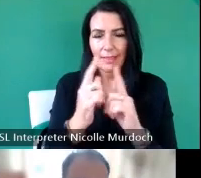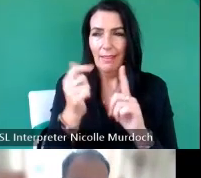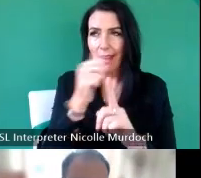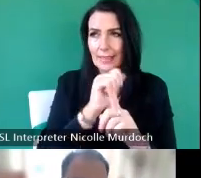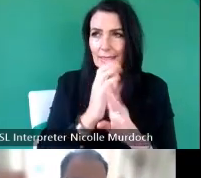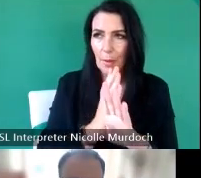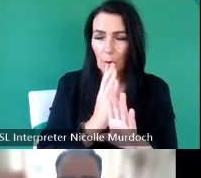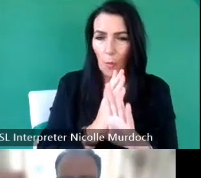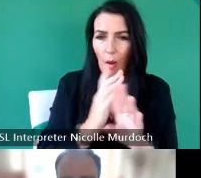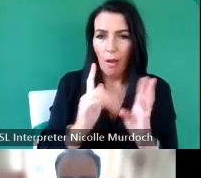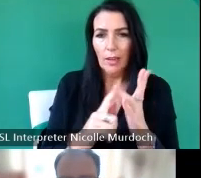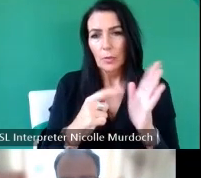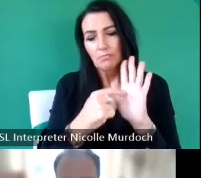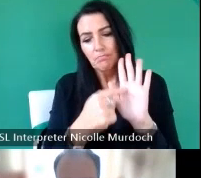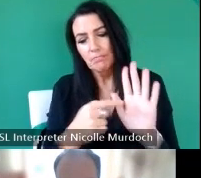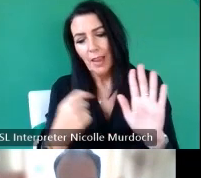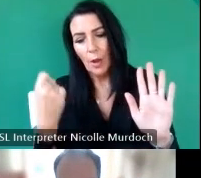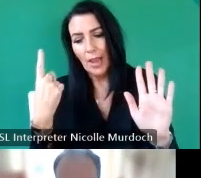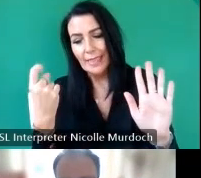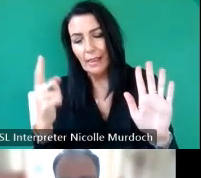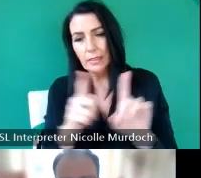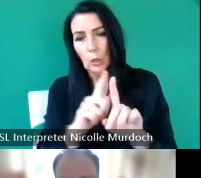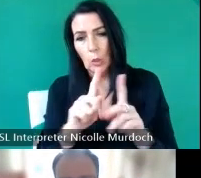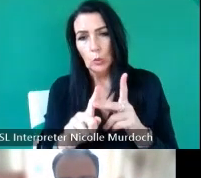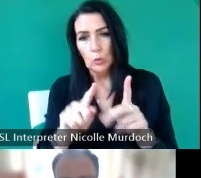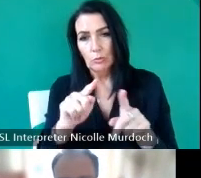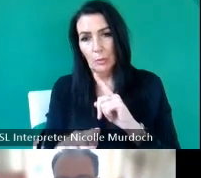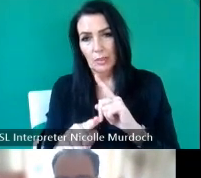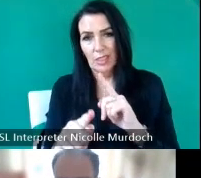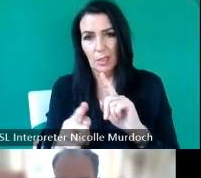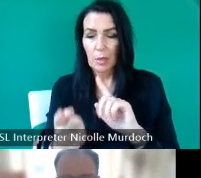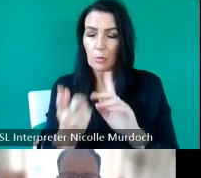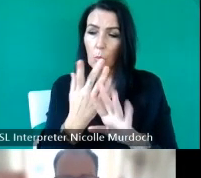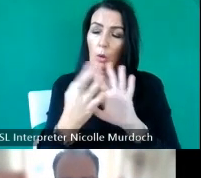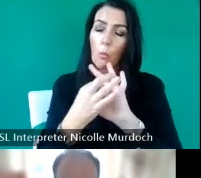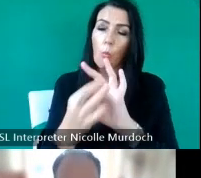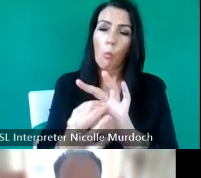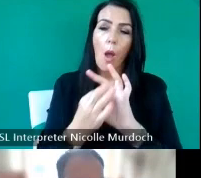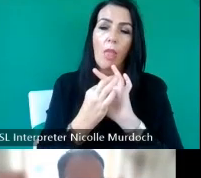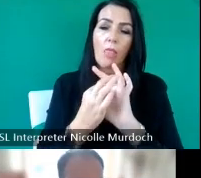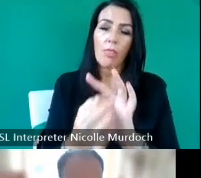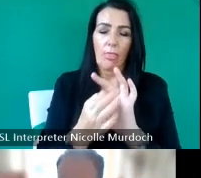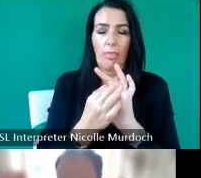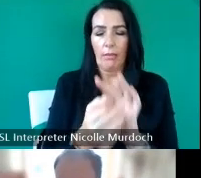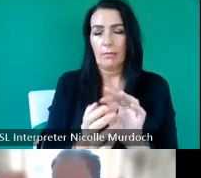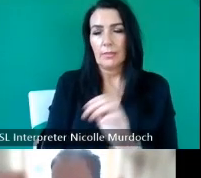ideas and things but largely it's a a kind of two-way uh engagement path um I have no idea